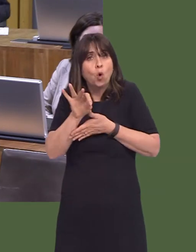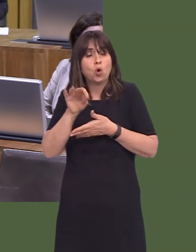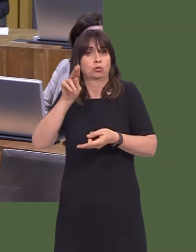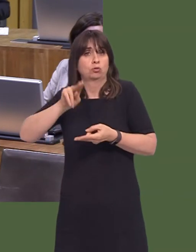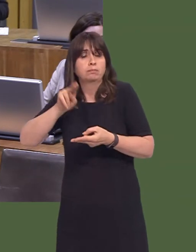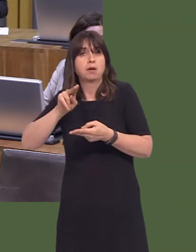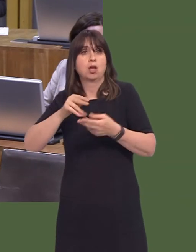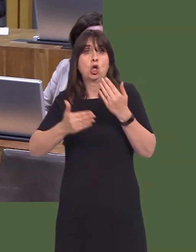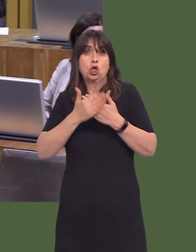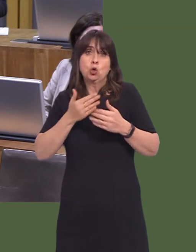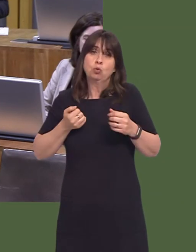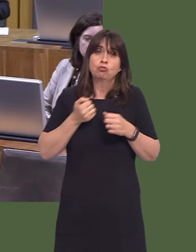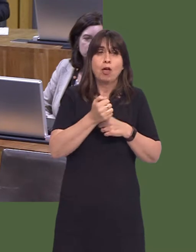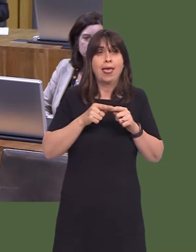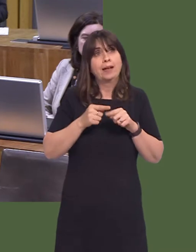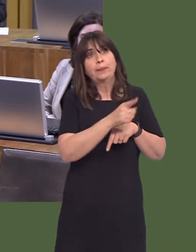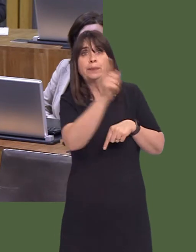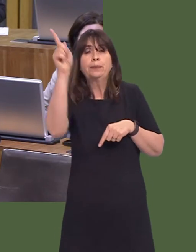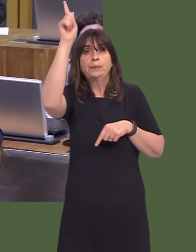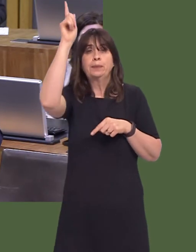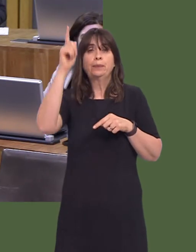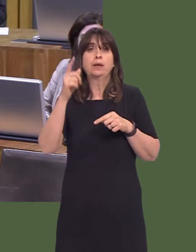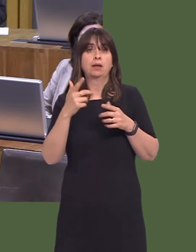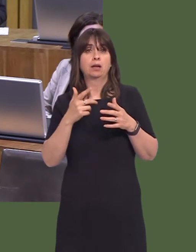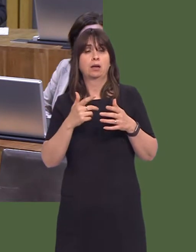new lines being opened up, particularly through light rail, and also, of course, the promotion